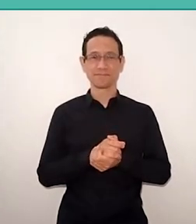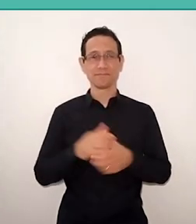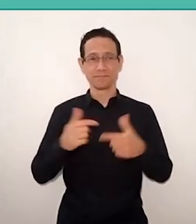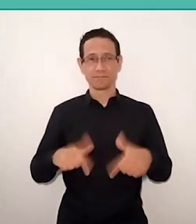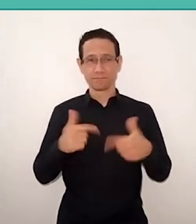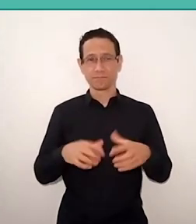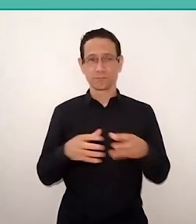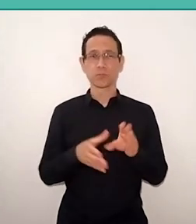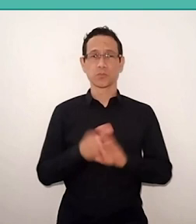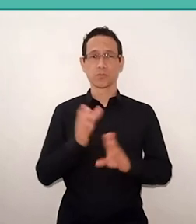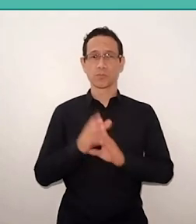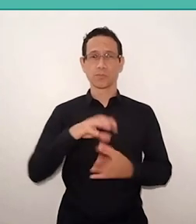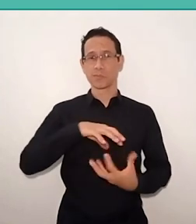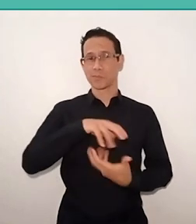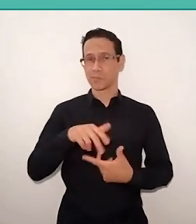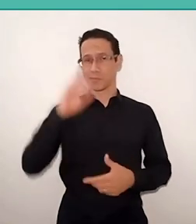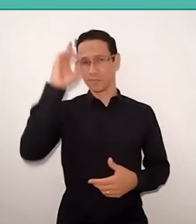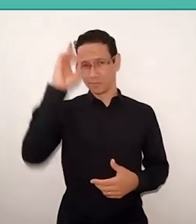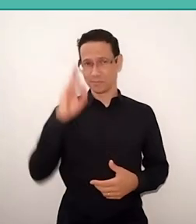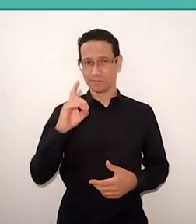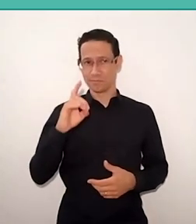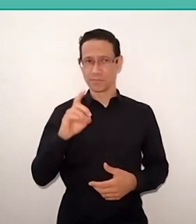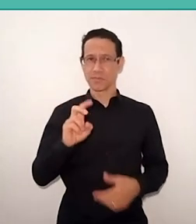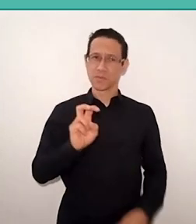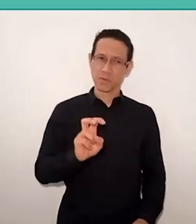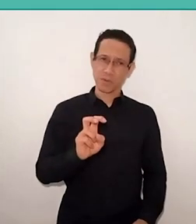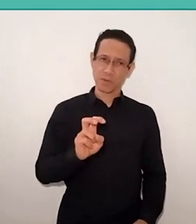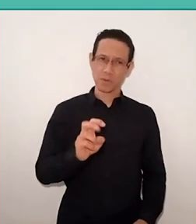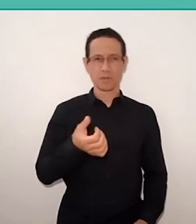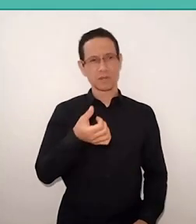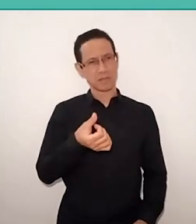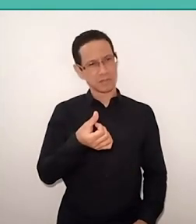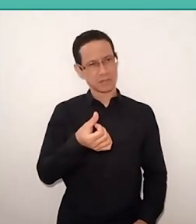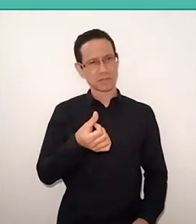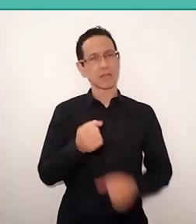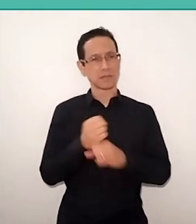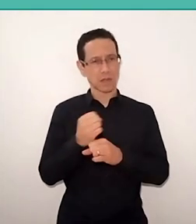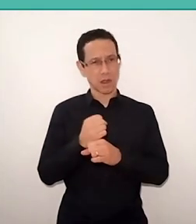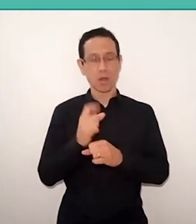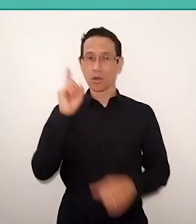and for five, six years, every day I left at the same time